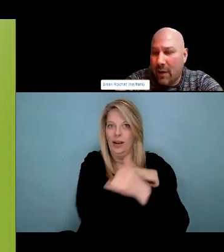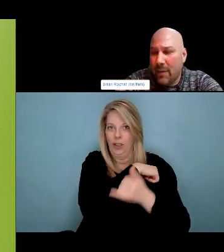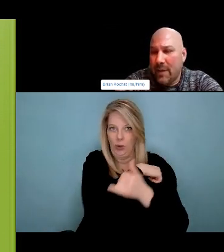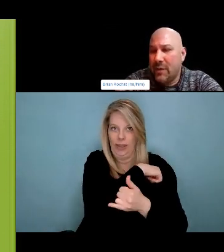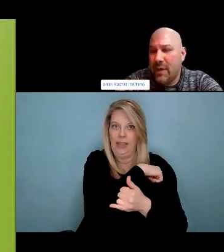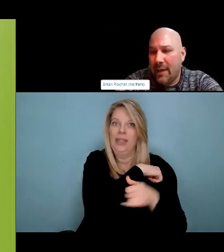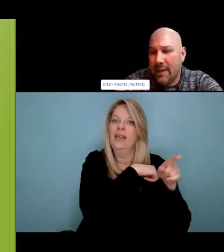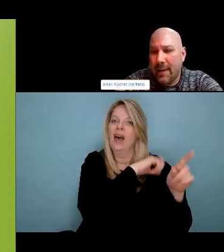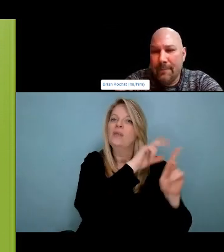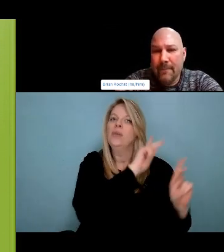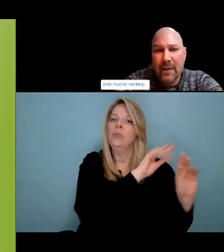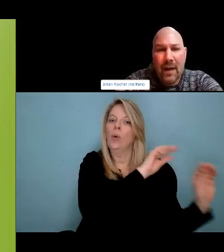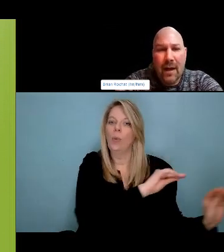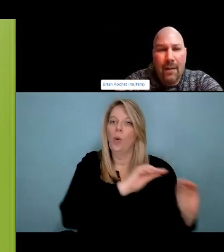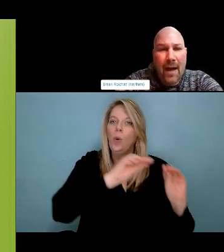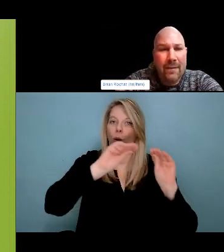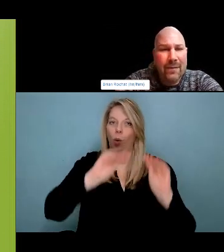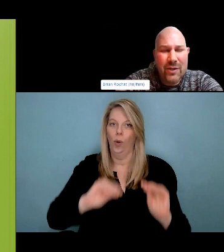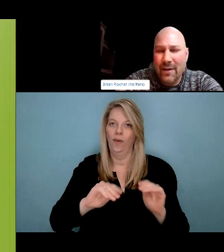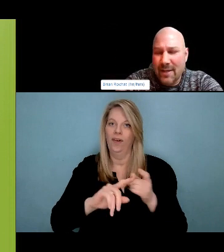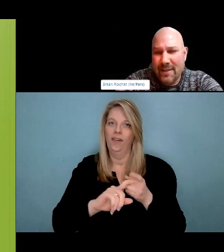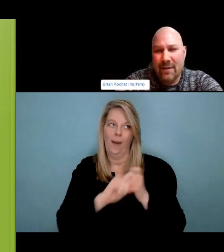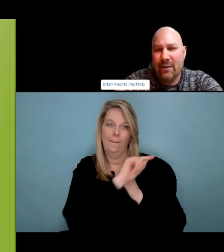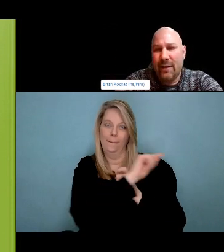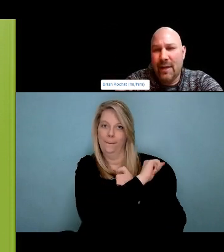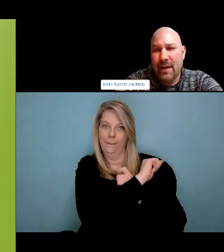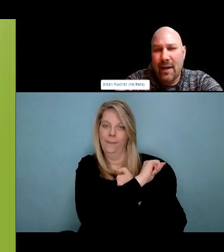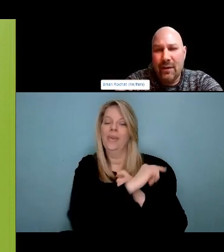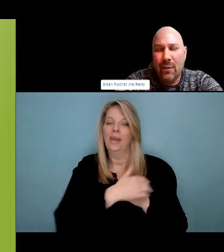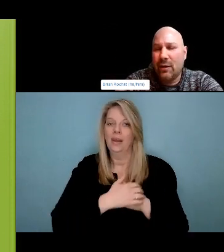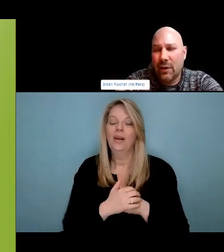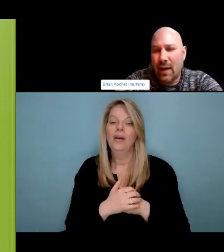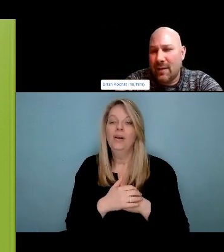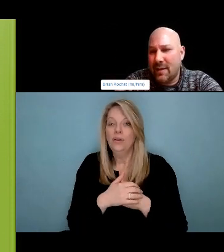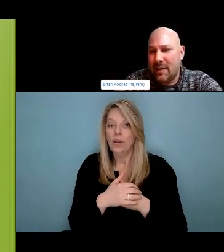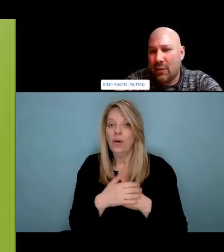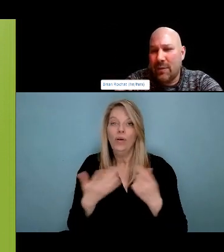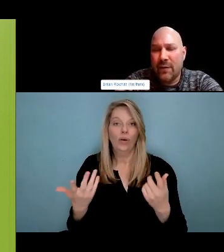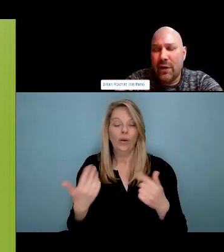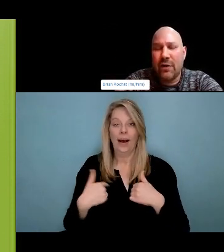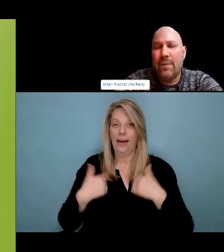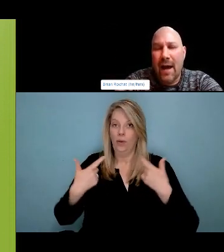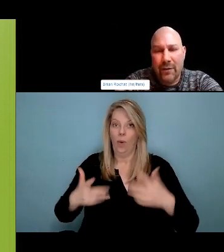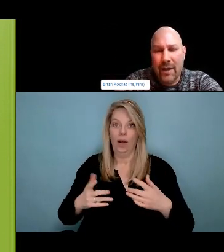racism? A lot. I was going in my group. So I was talking about the other day that I'm attempted suicide survivor.